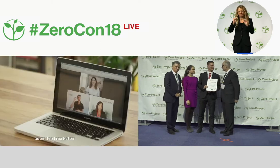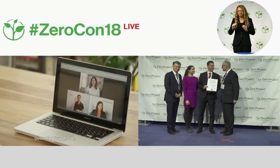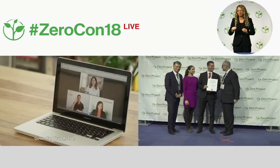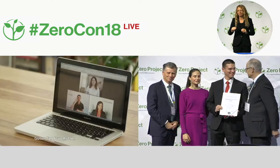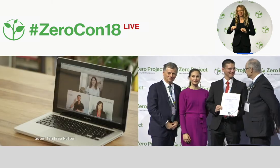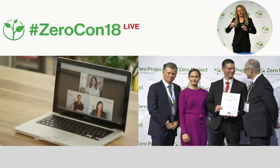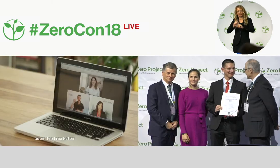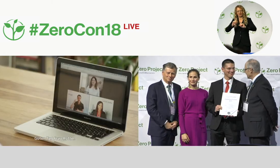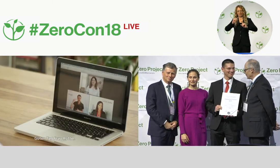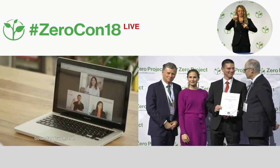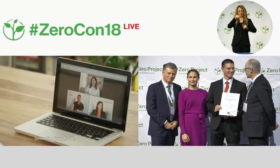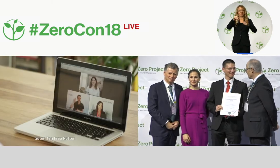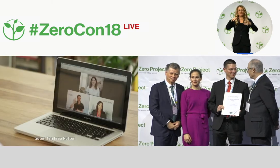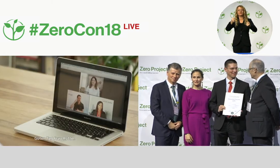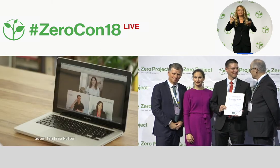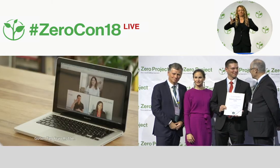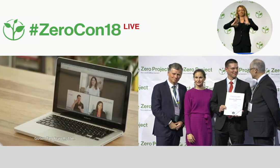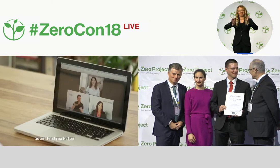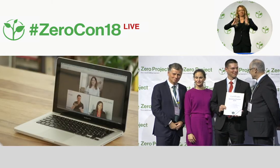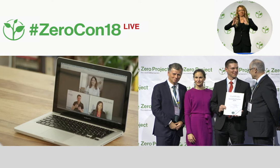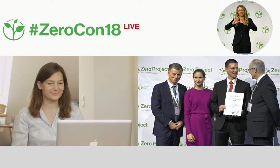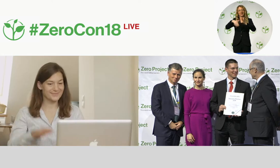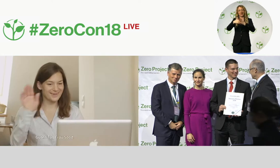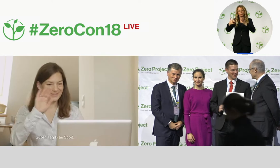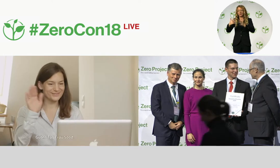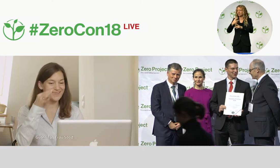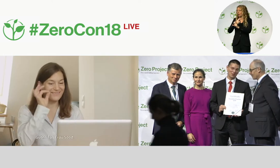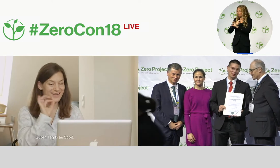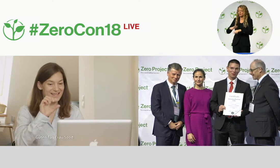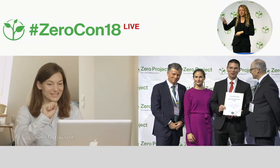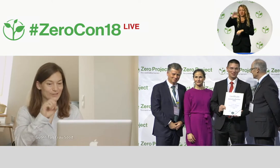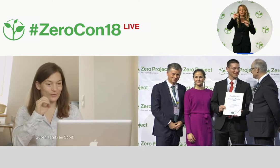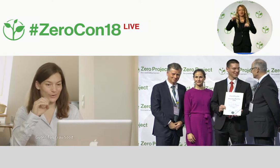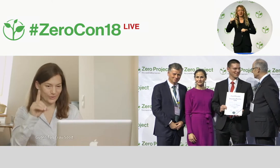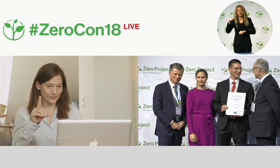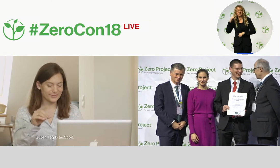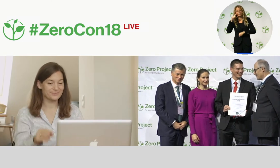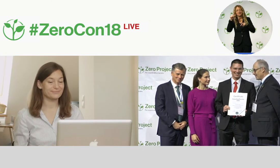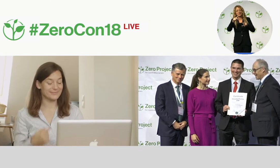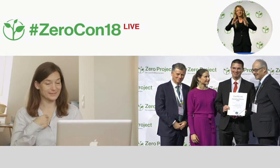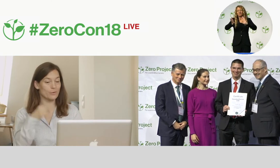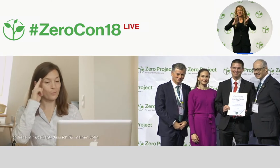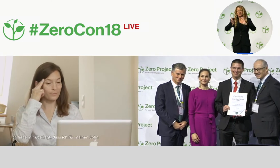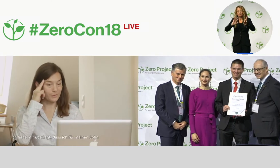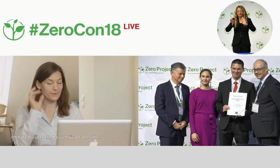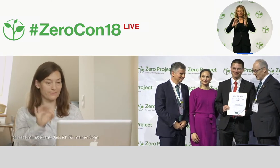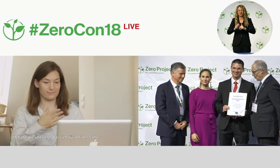They are the first and only financial institution in Austria ... ... to provide advice on banking products in Austrian Sign Language.